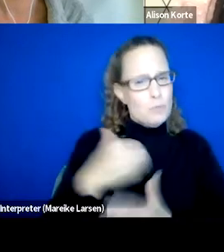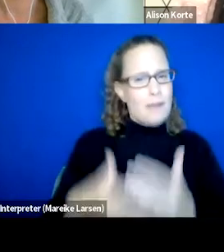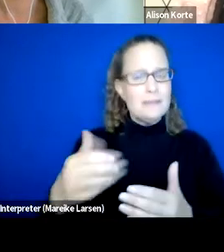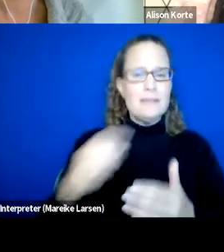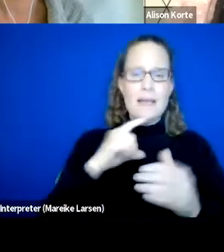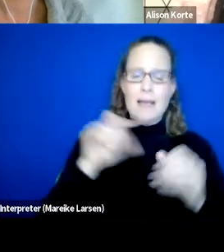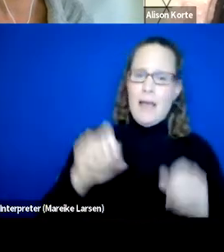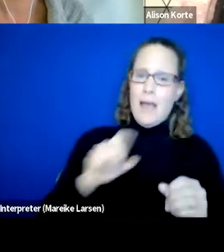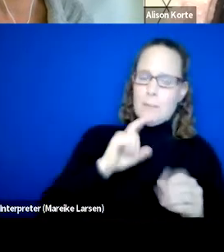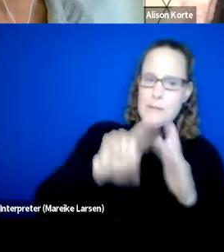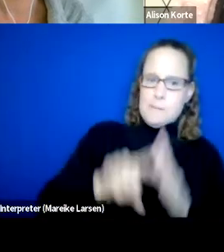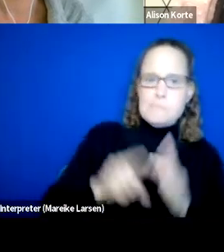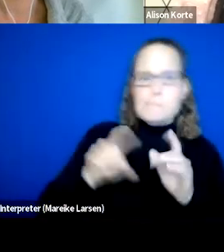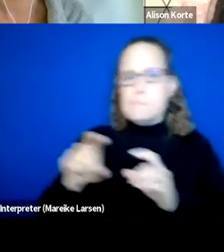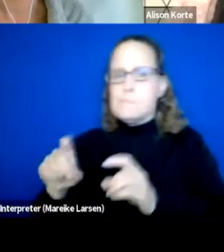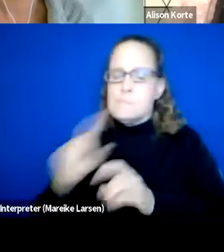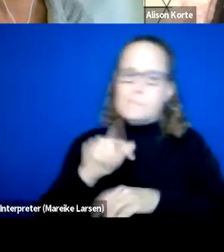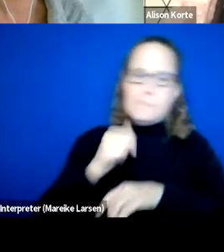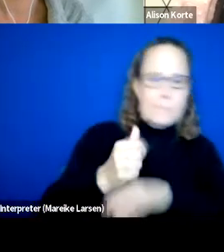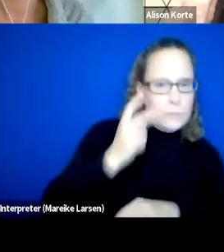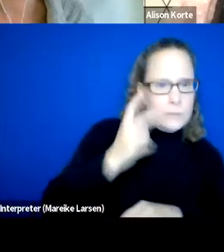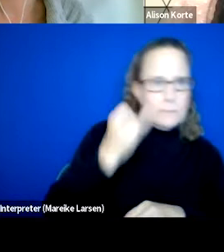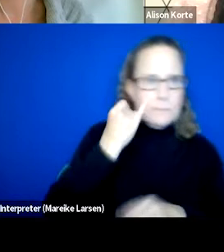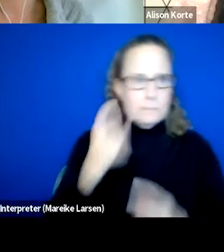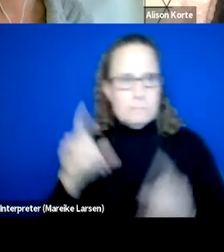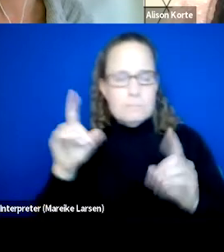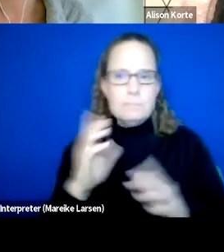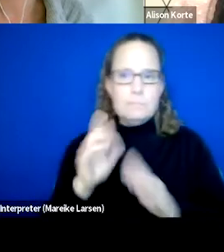to manage (audio breaking) so universal goals,